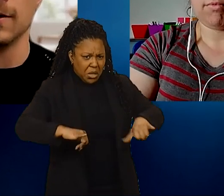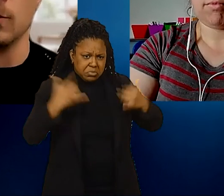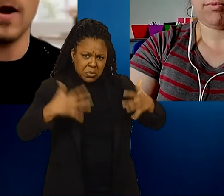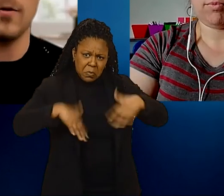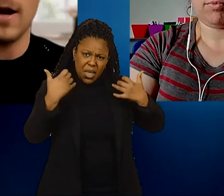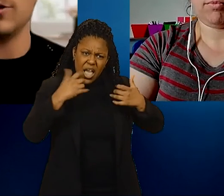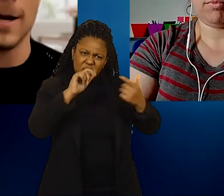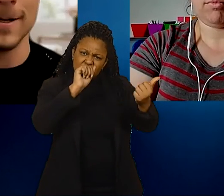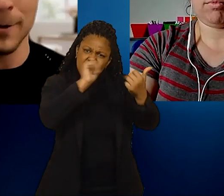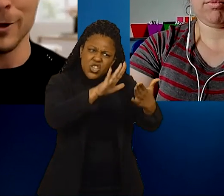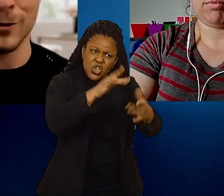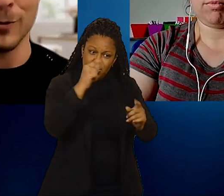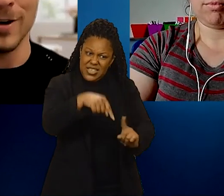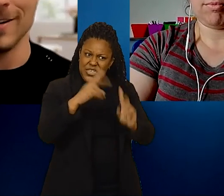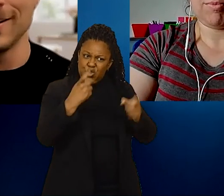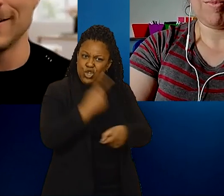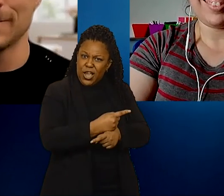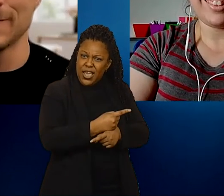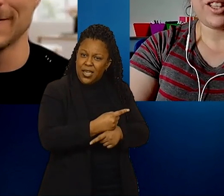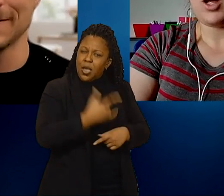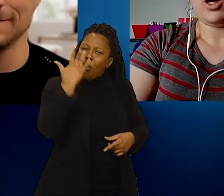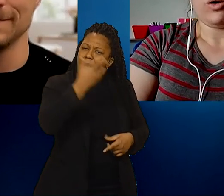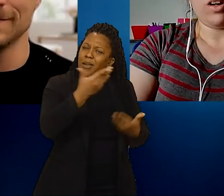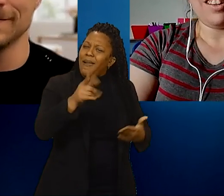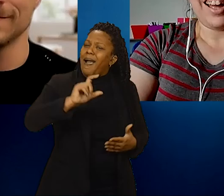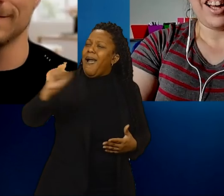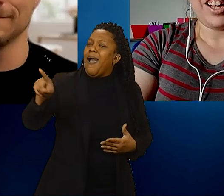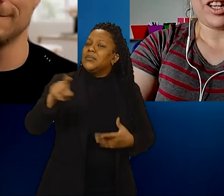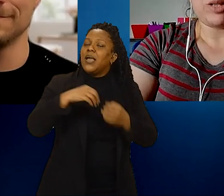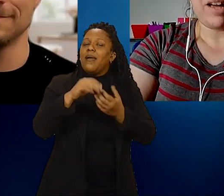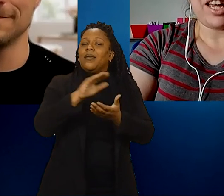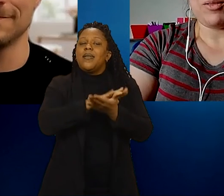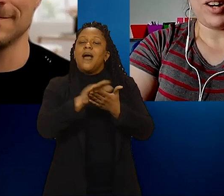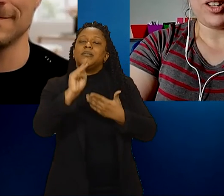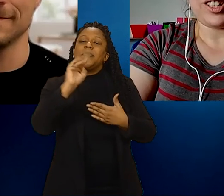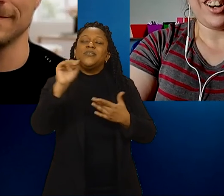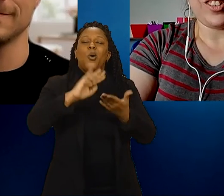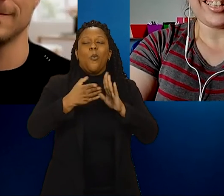Why did you asked it in a Minnesotan way? Well, as my father always has said